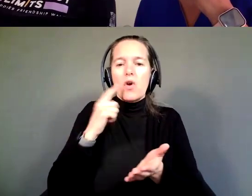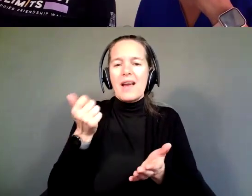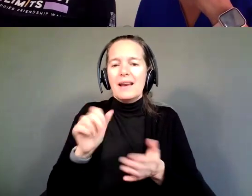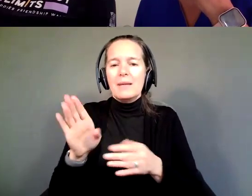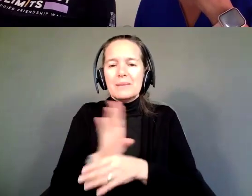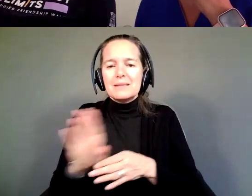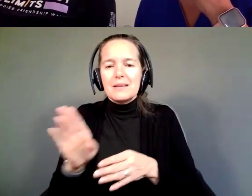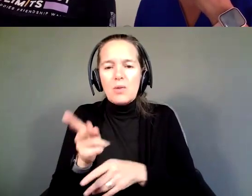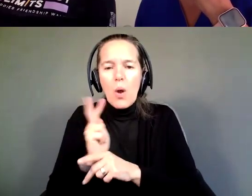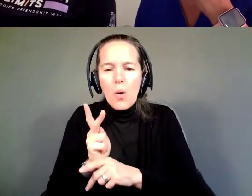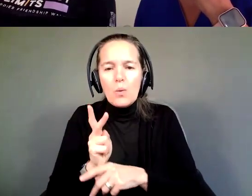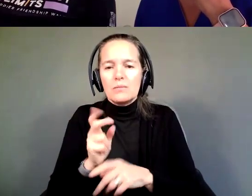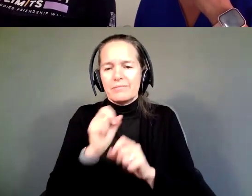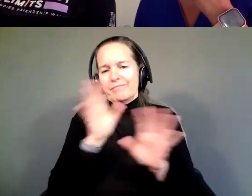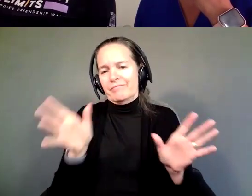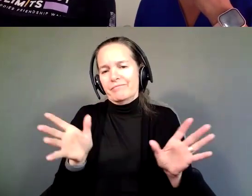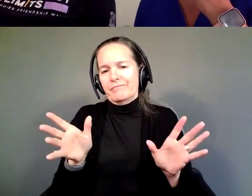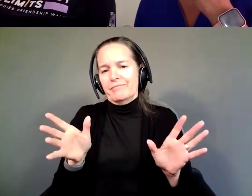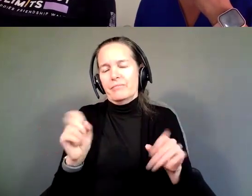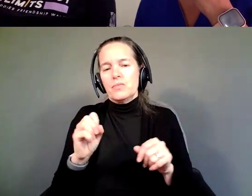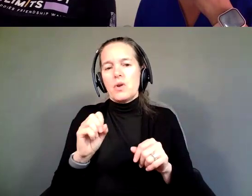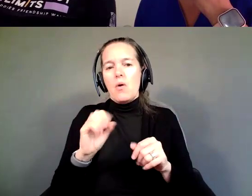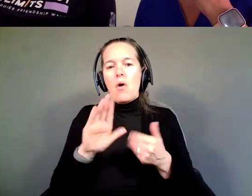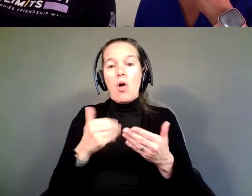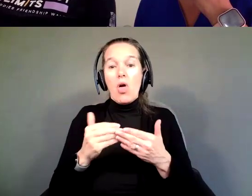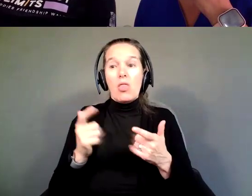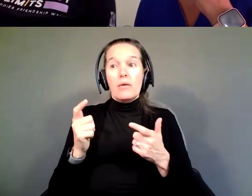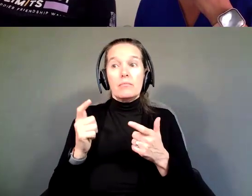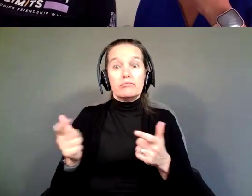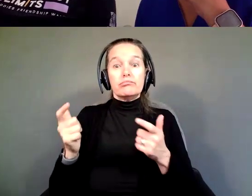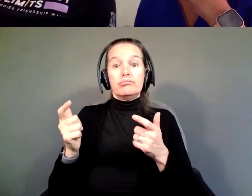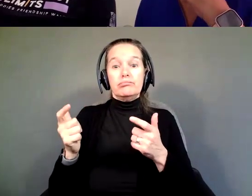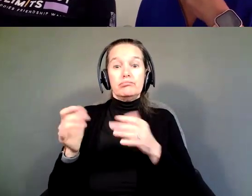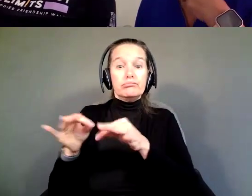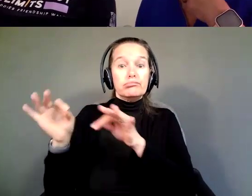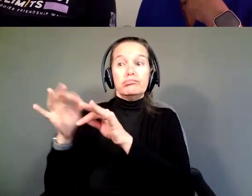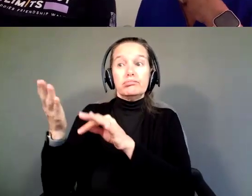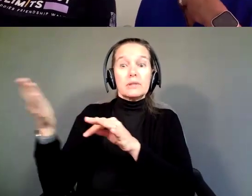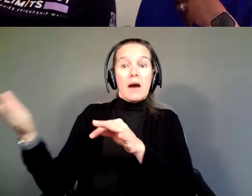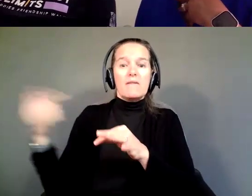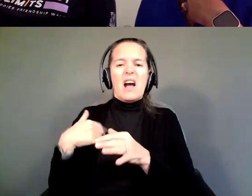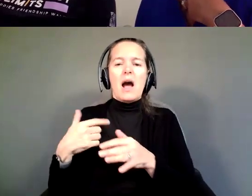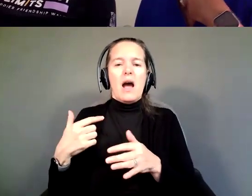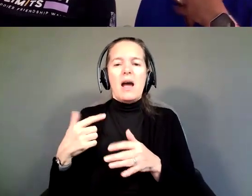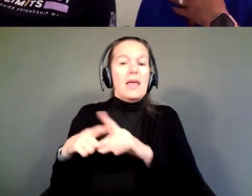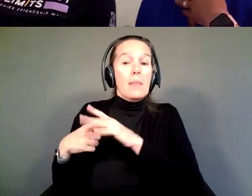or anything like that anyway. So, all the big stuff I just automatically would sign for in the beginning.